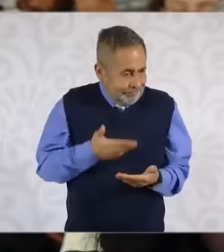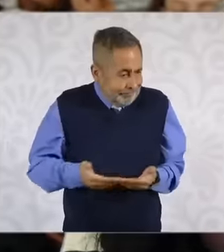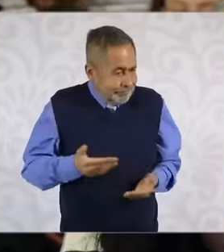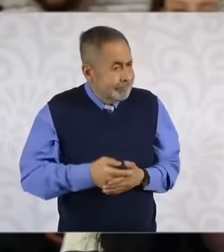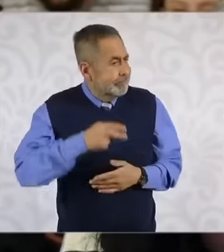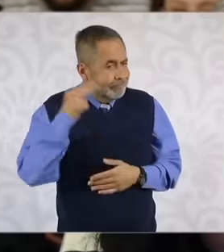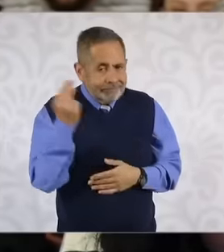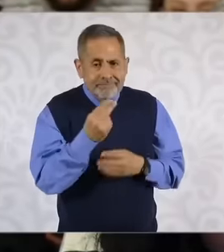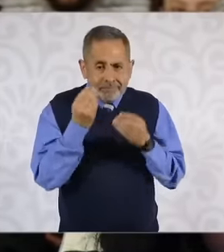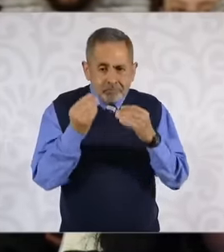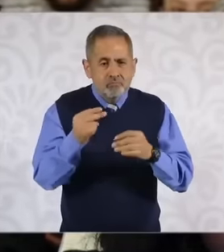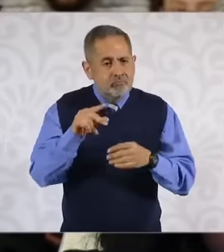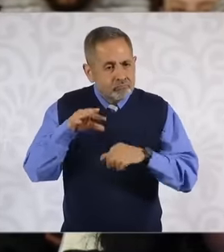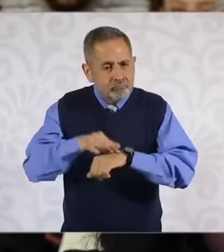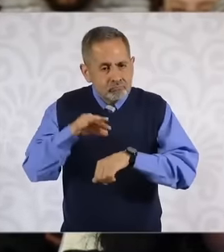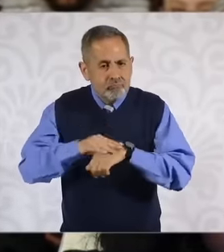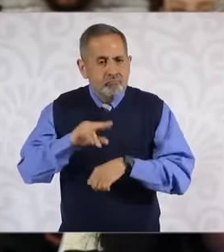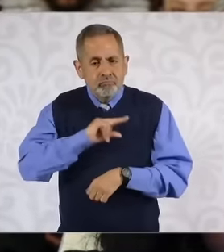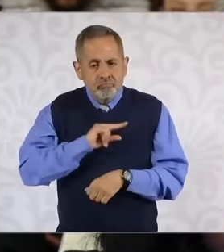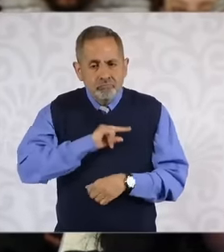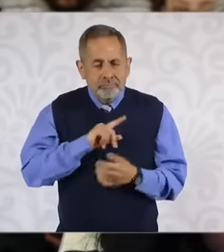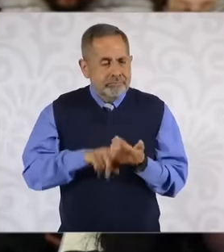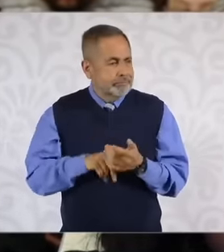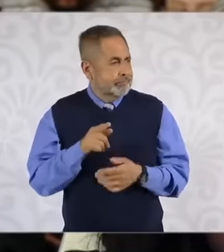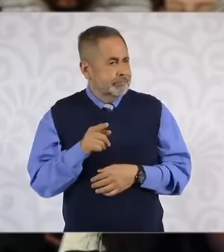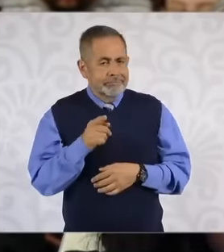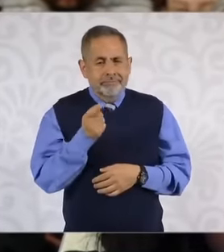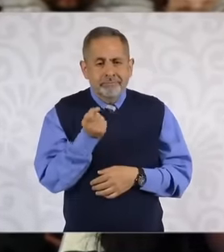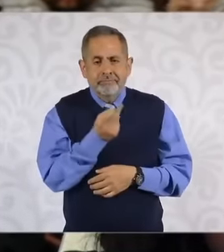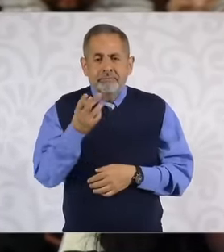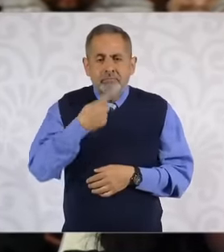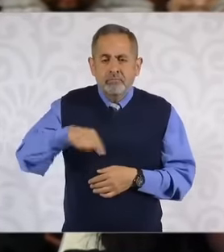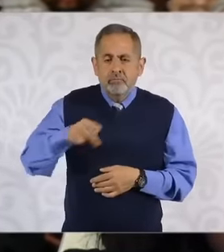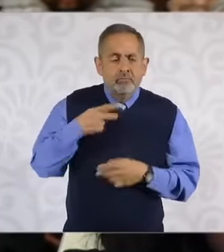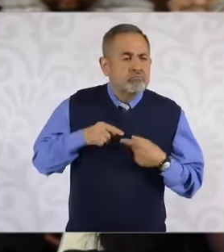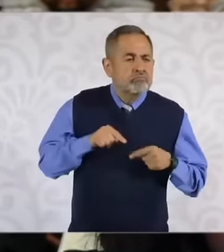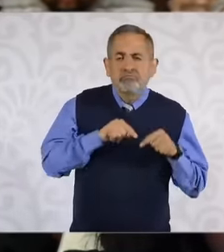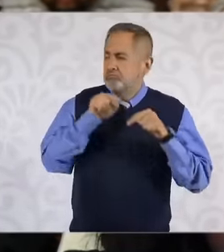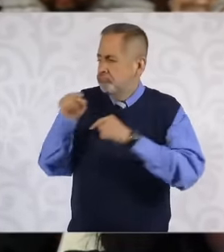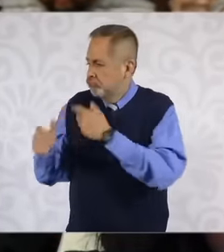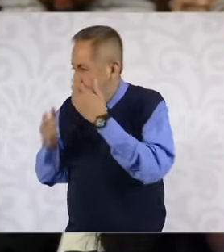specialist doctors are required a lot, as in this sector that are going to Cuba, they don't have